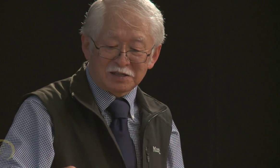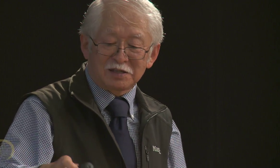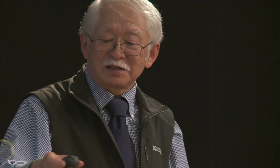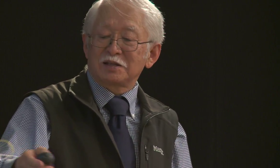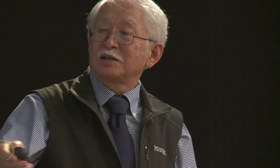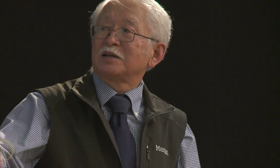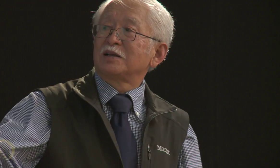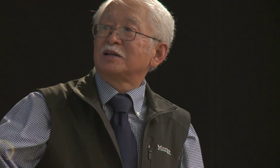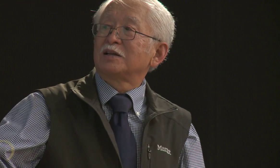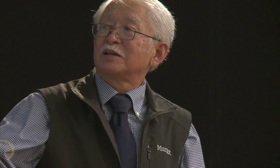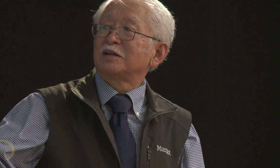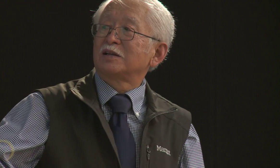So she was very successful.